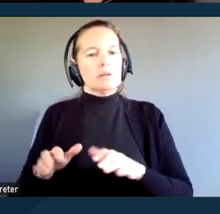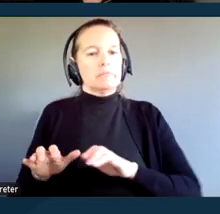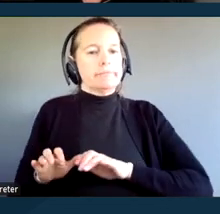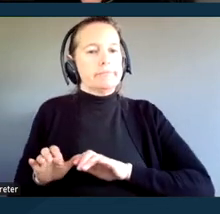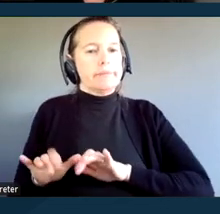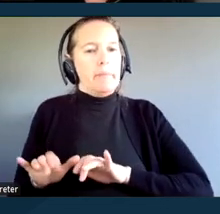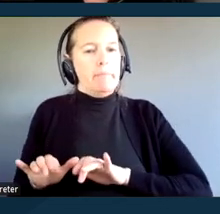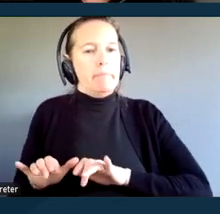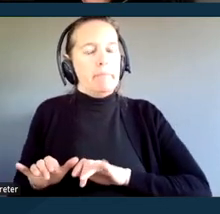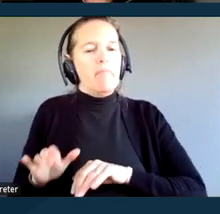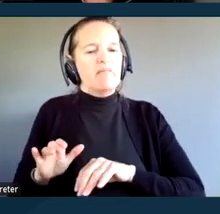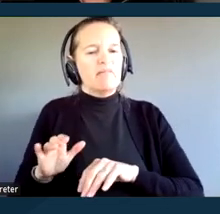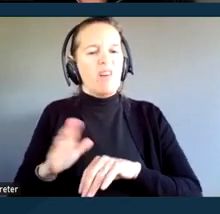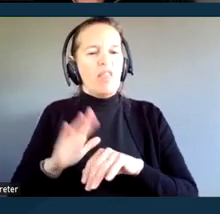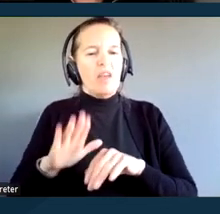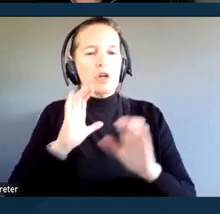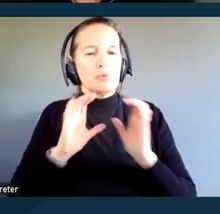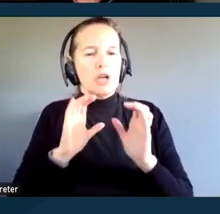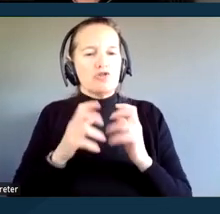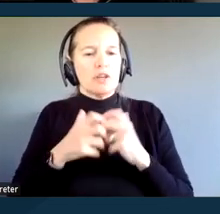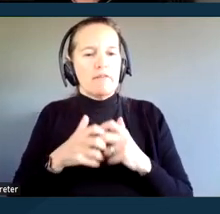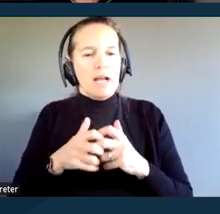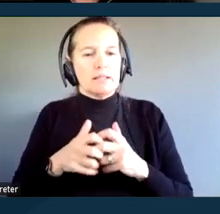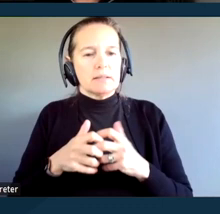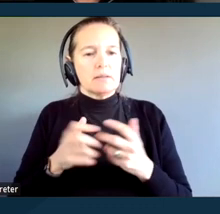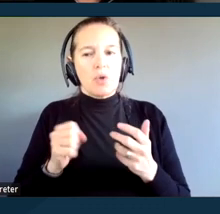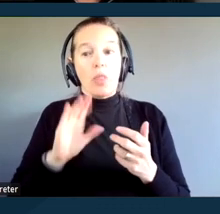or otherwise communicate their answers or their needs.